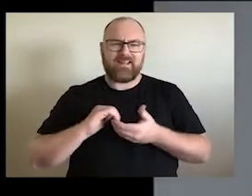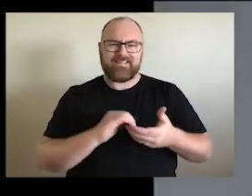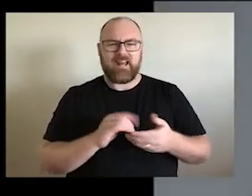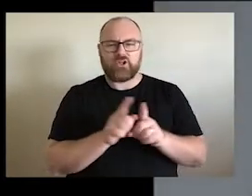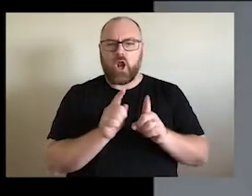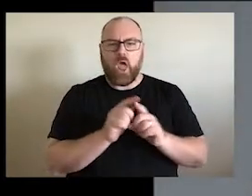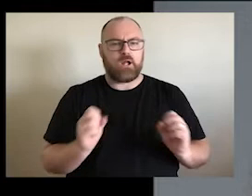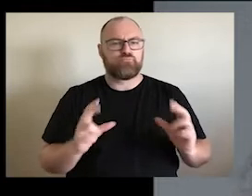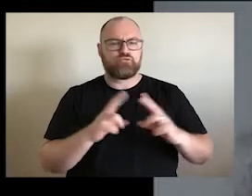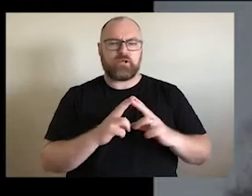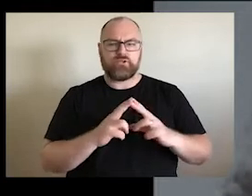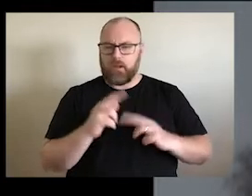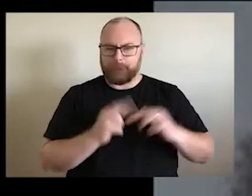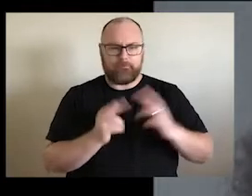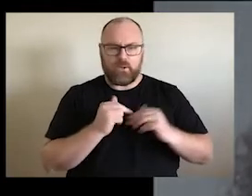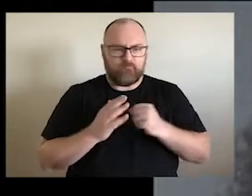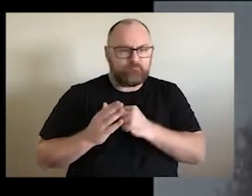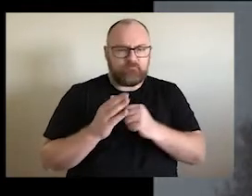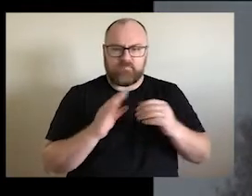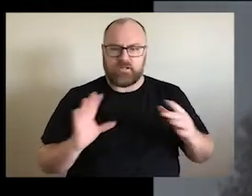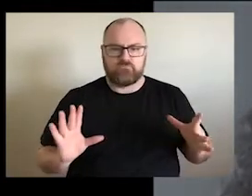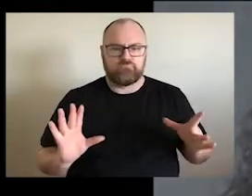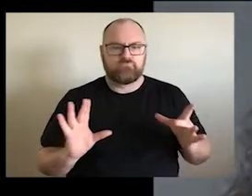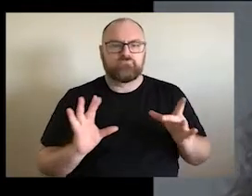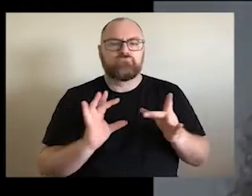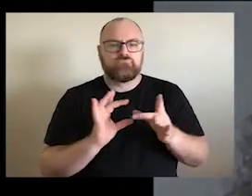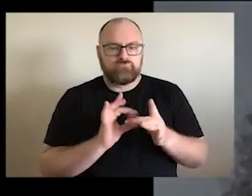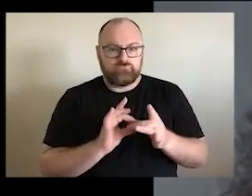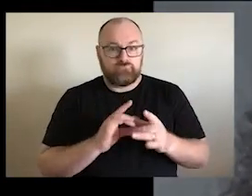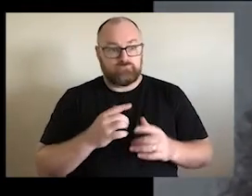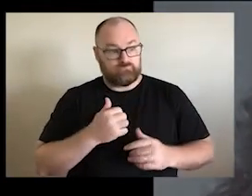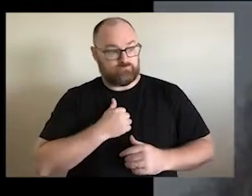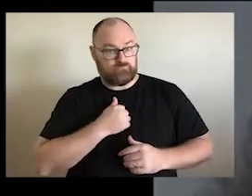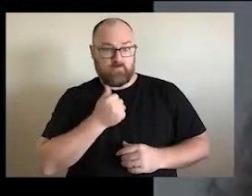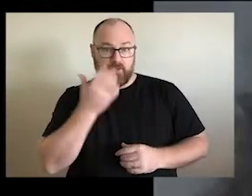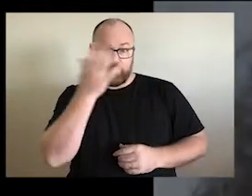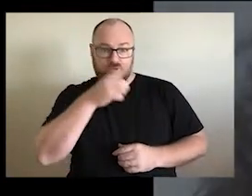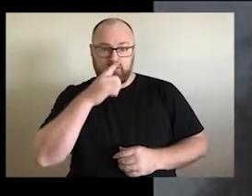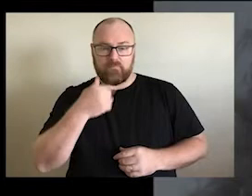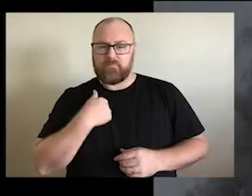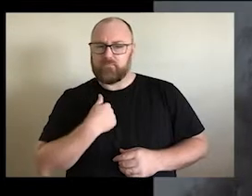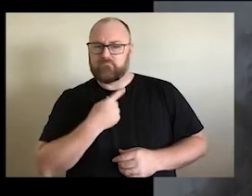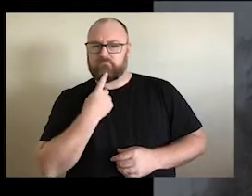as a bridge-building time. A lot of our people are not happy with the word reconciliation,